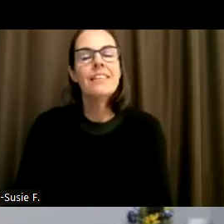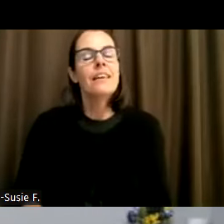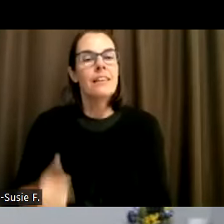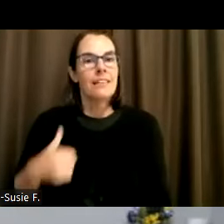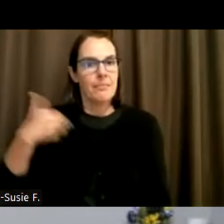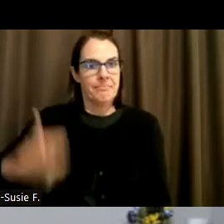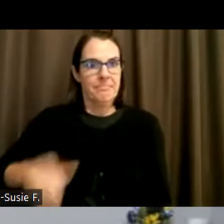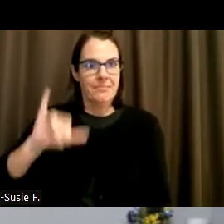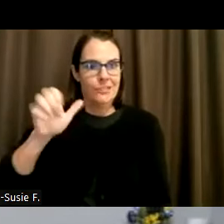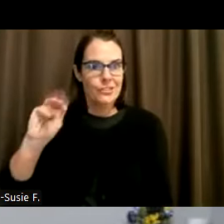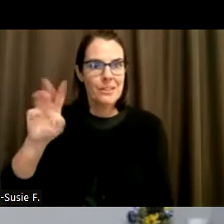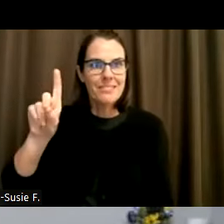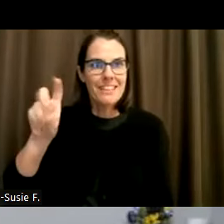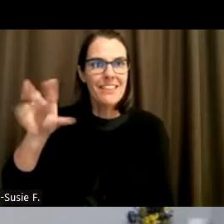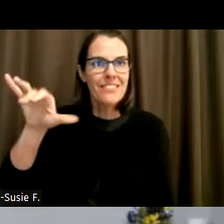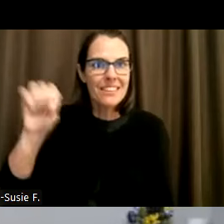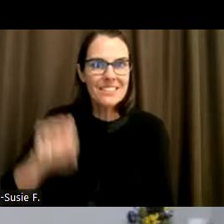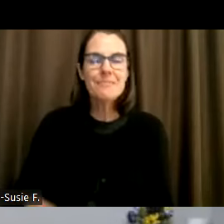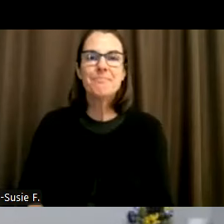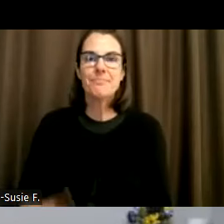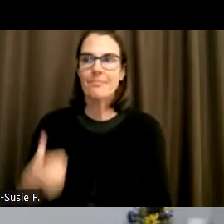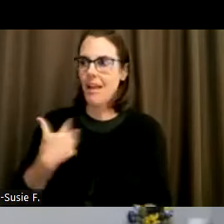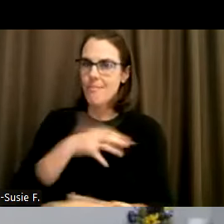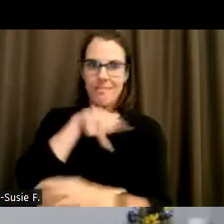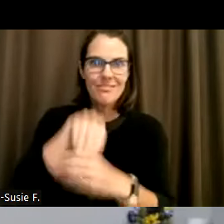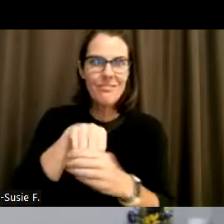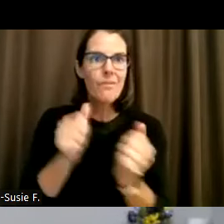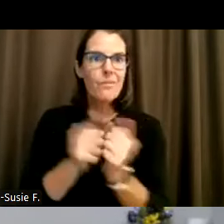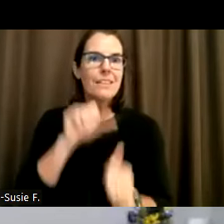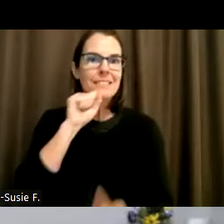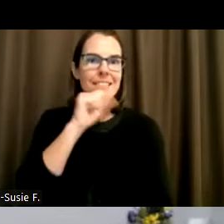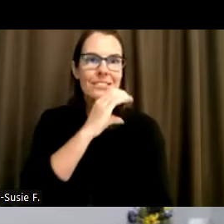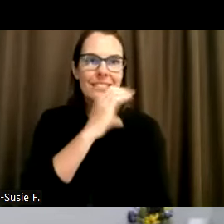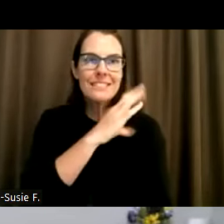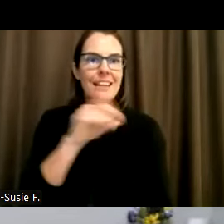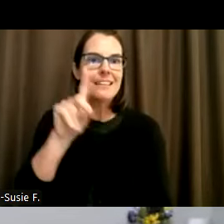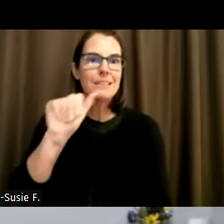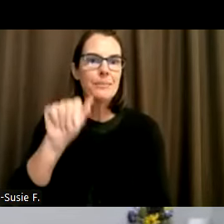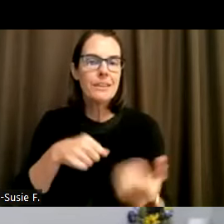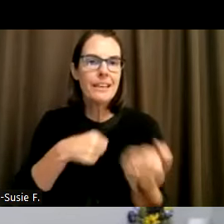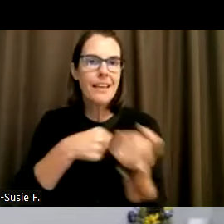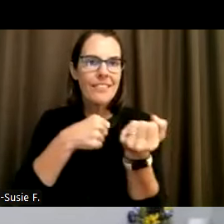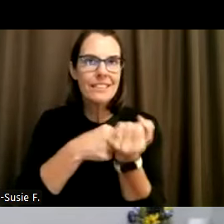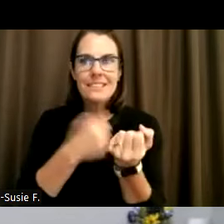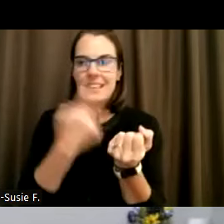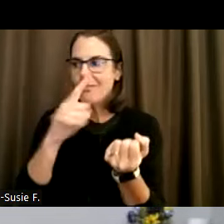I have been involved in senior and disability advocacy for the past 50 years,